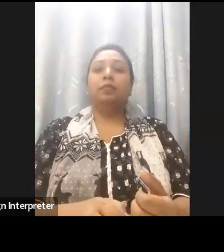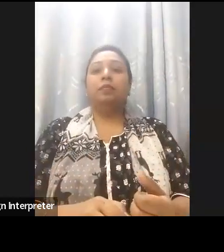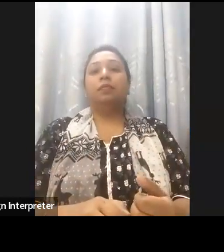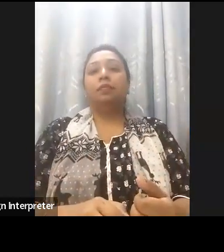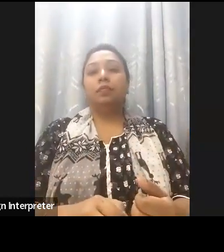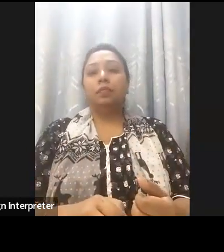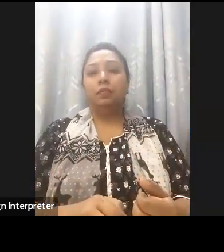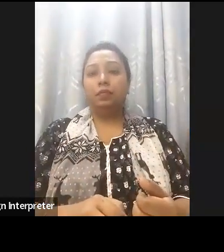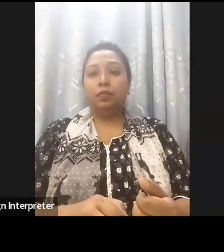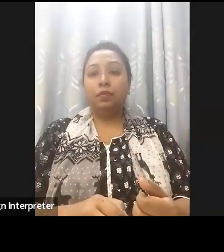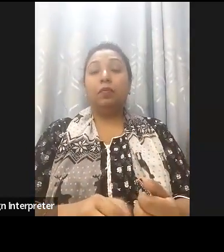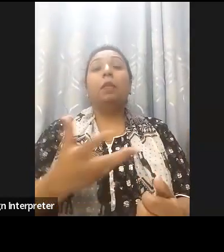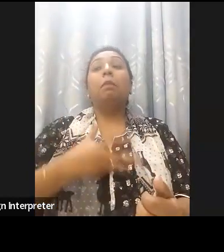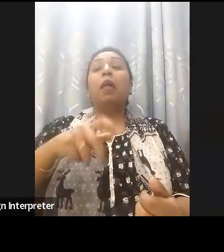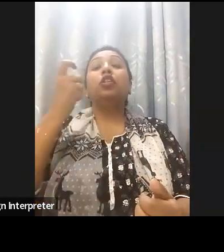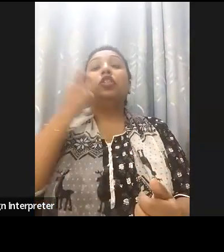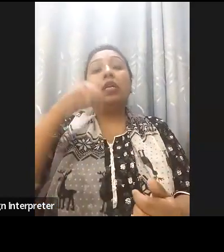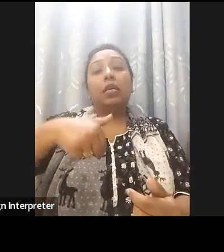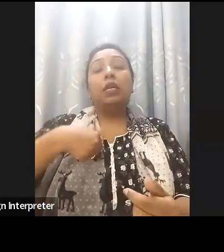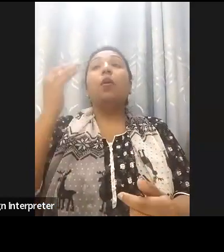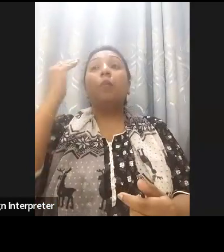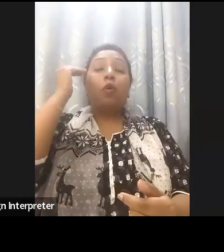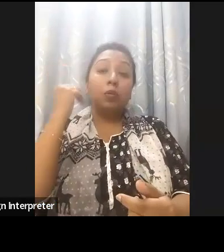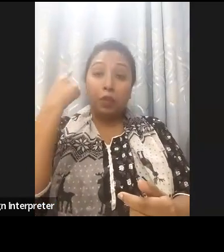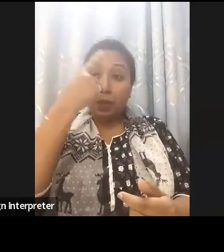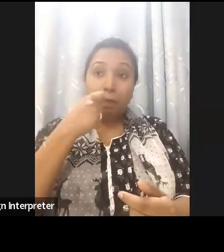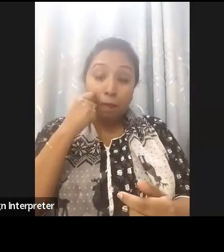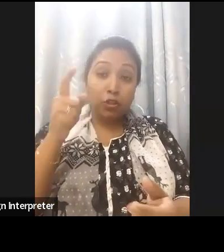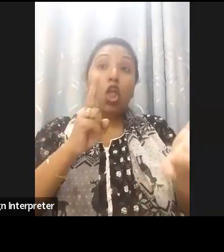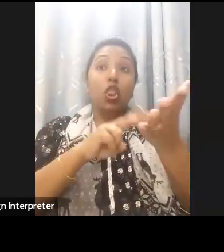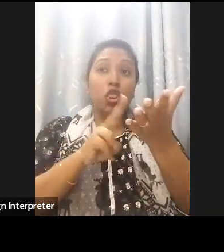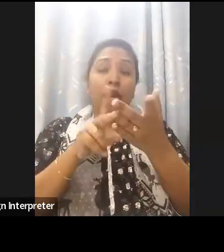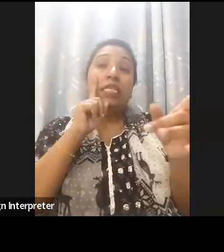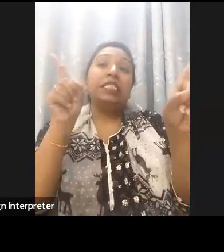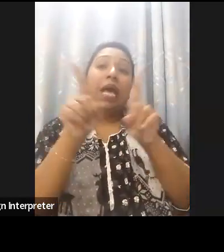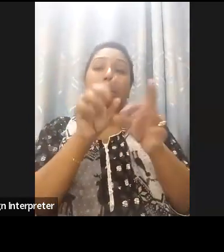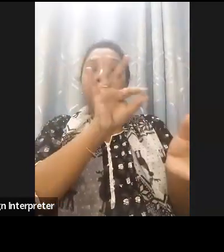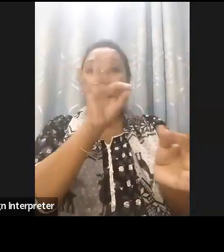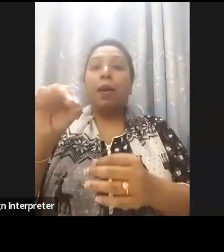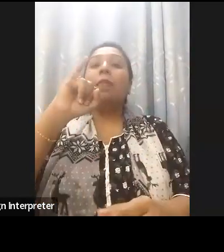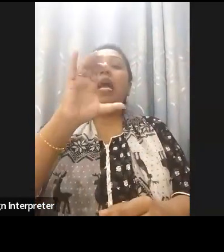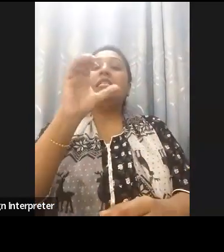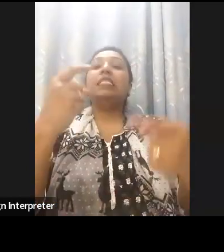develop some definition on ICT accessibility and also make sure that disability is included